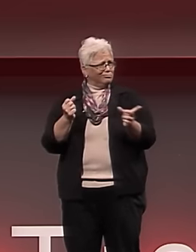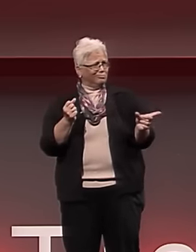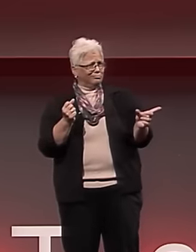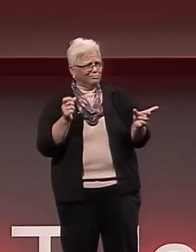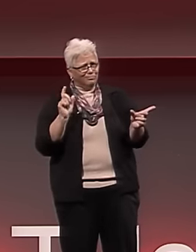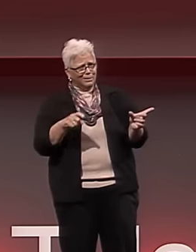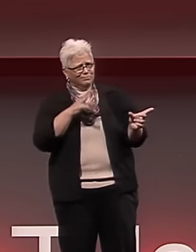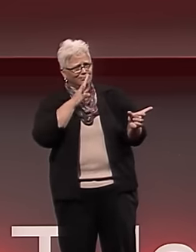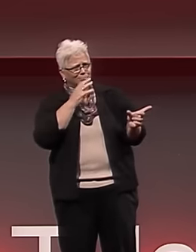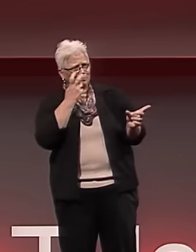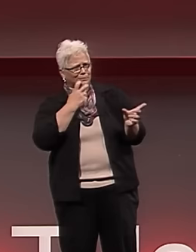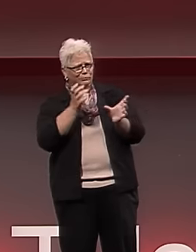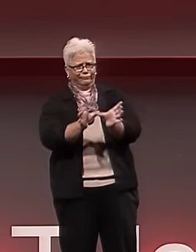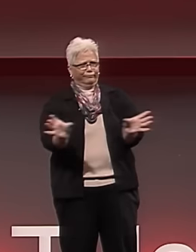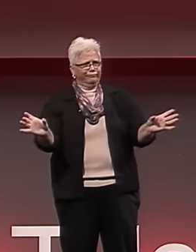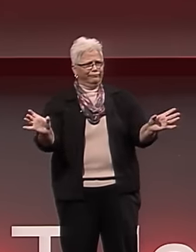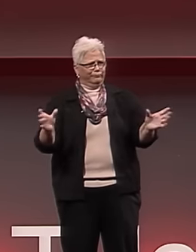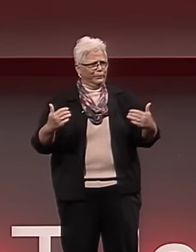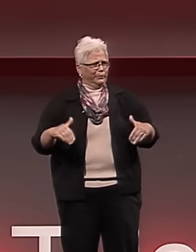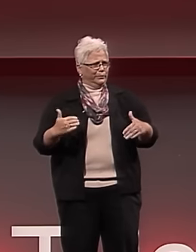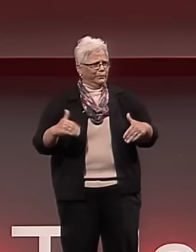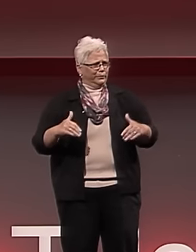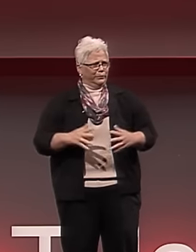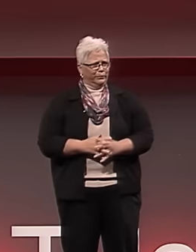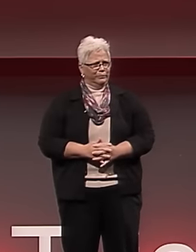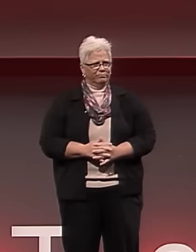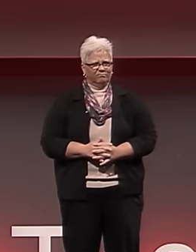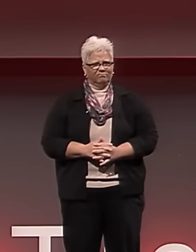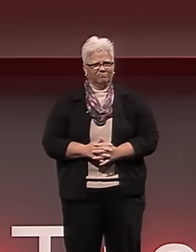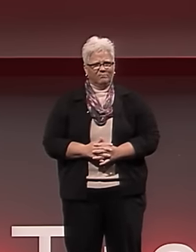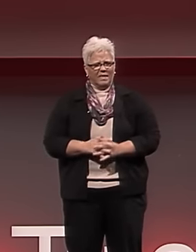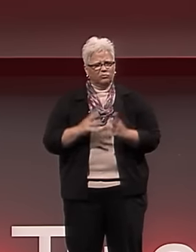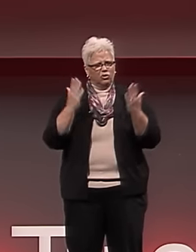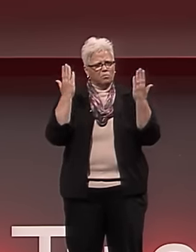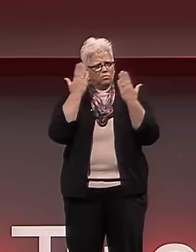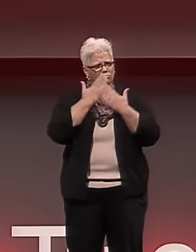our world using sign language, hearing world using spoken English -